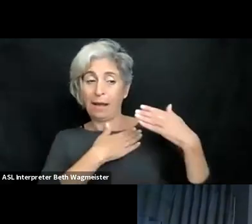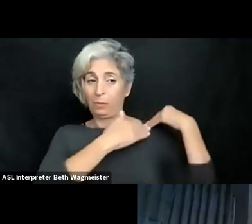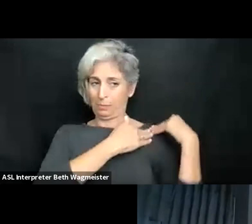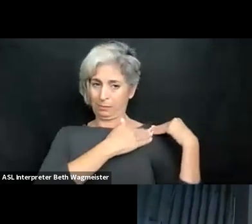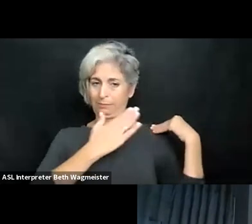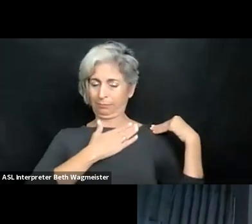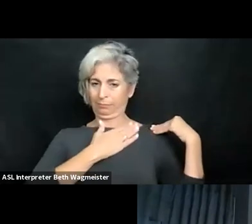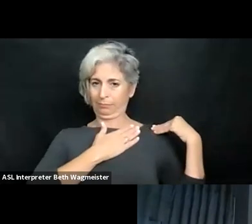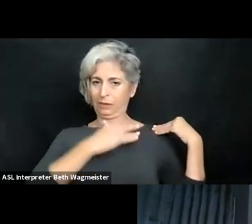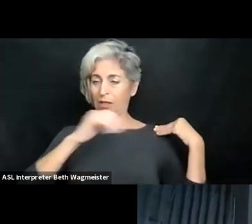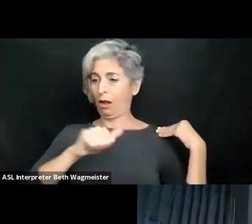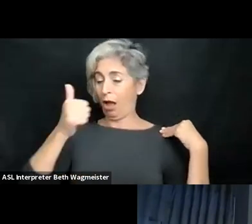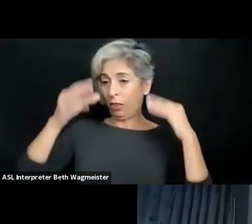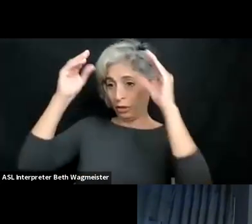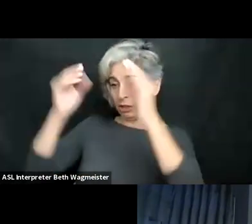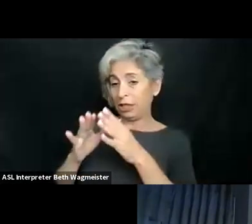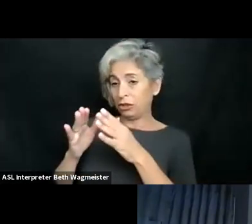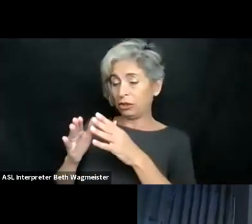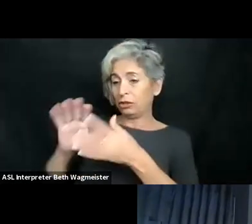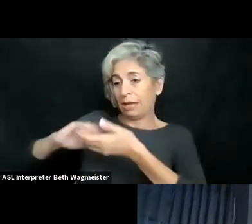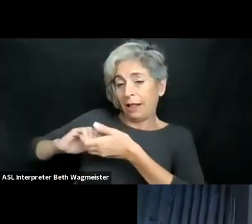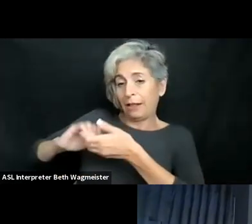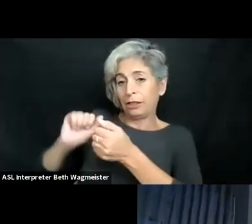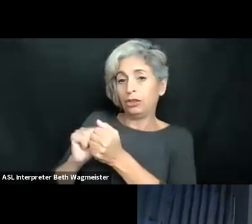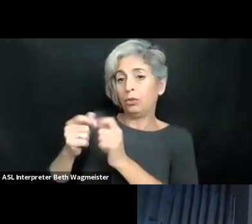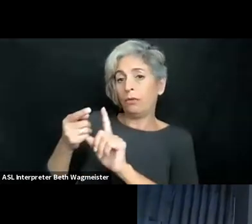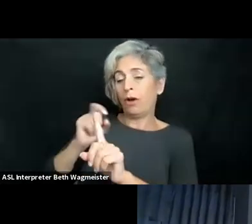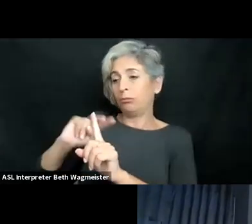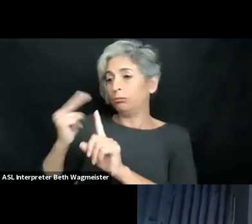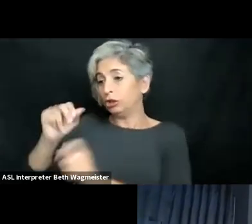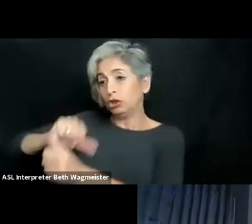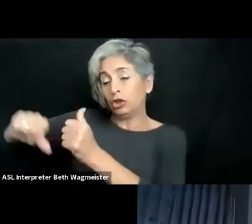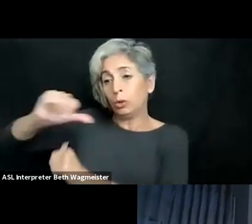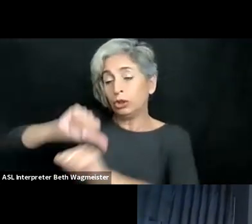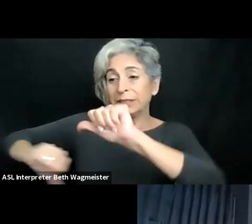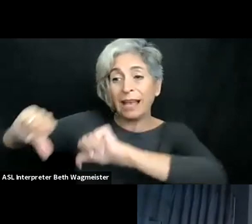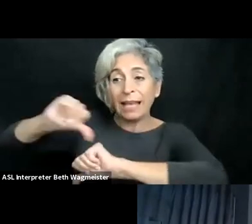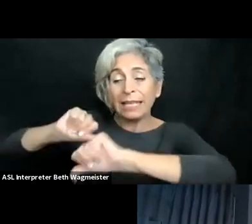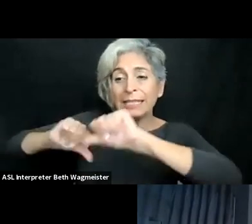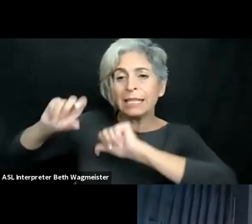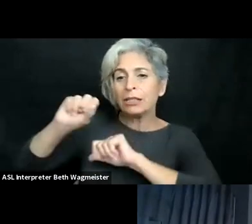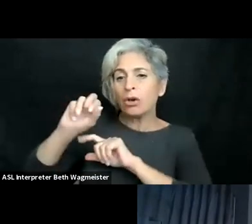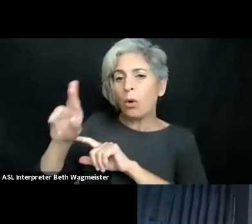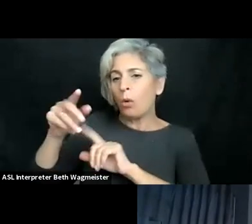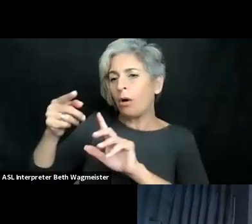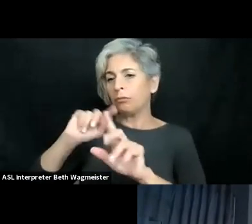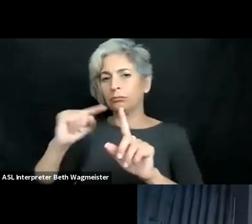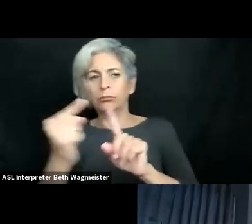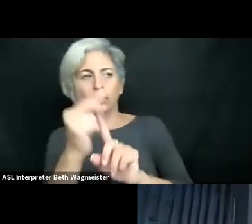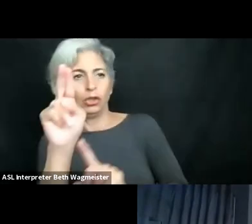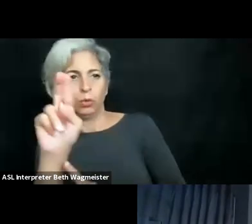usability and accessibility from that technical side in computer science. There are other professors, colleagues who do